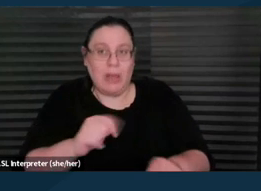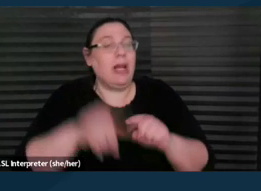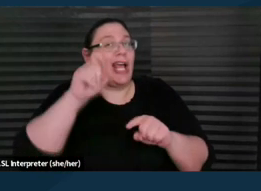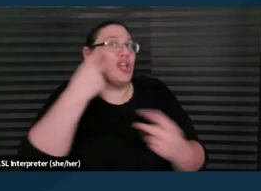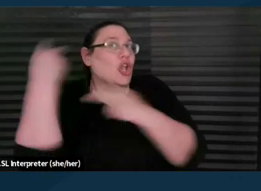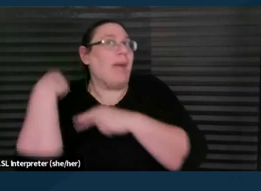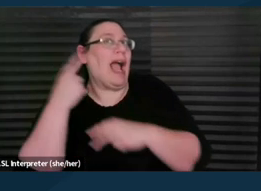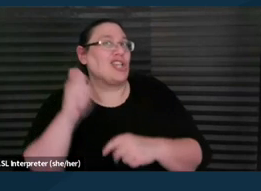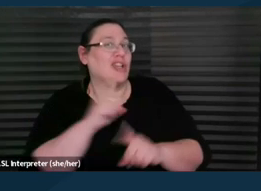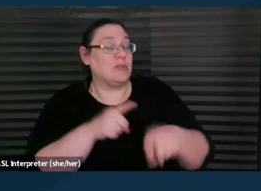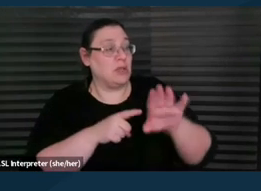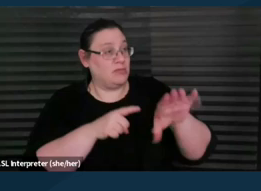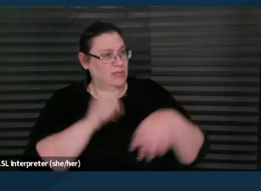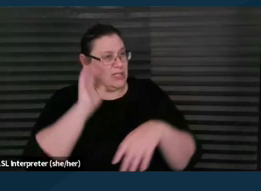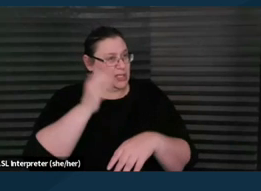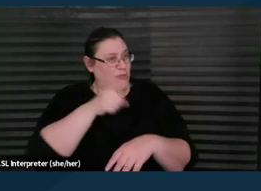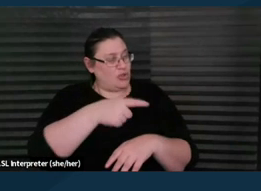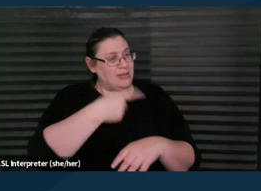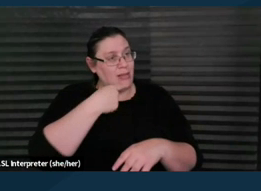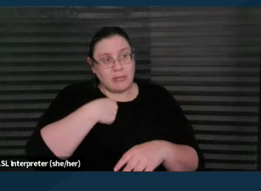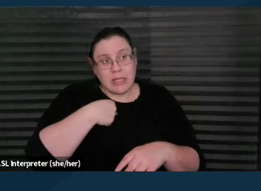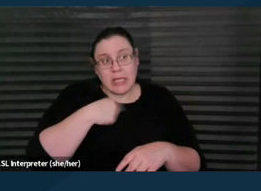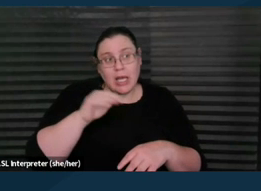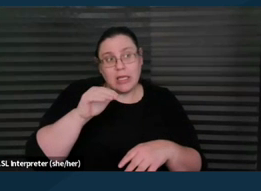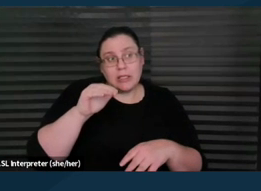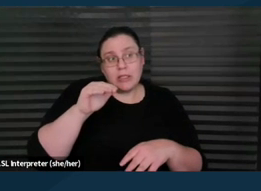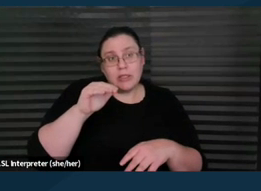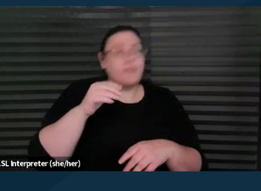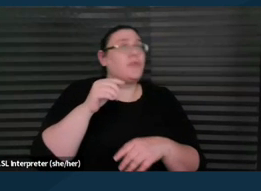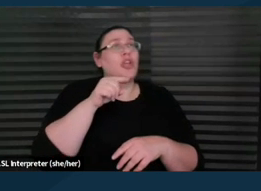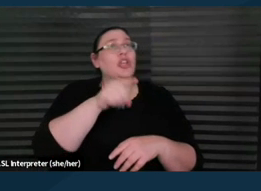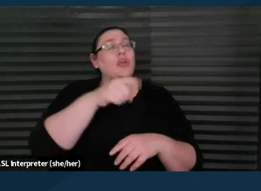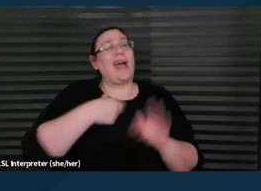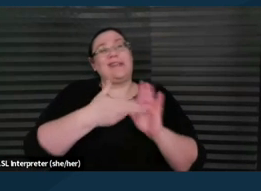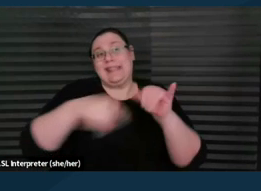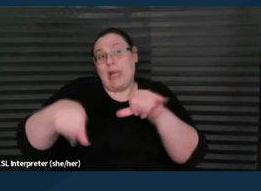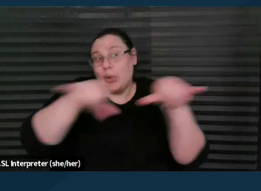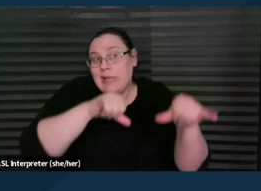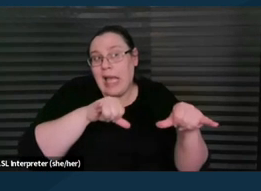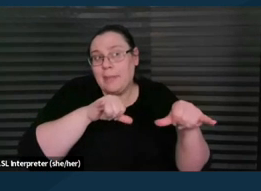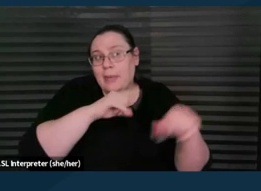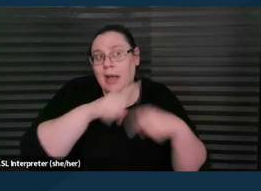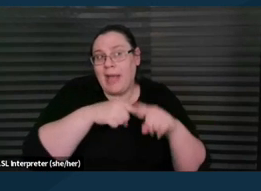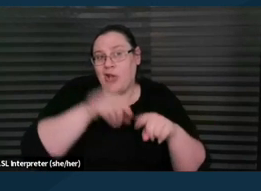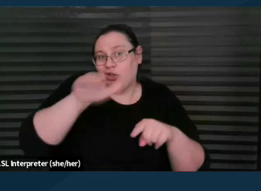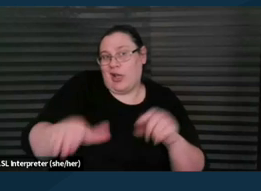"It sounds like you're saying that a child, you know, that you have a certain stereotype about what a child with a disability is